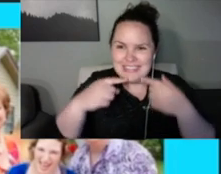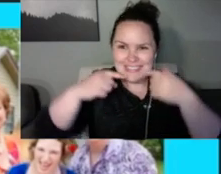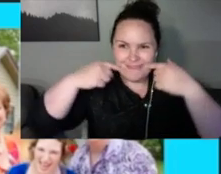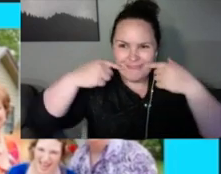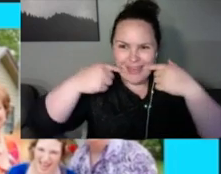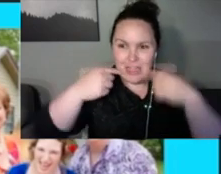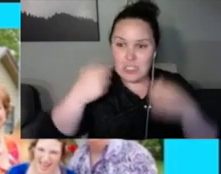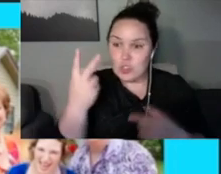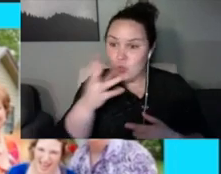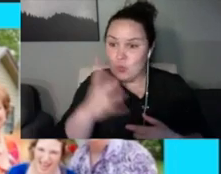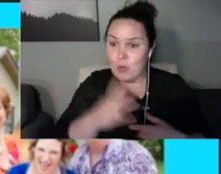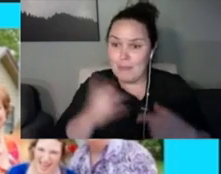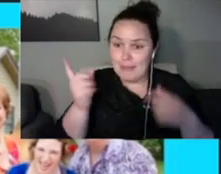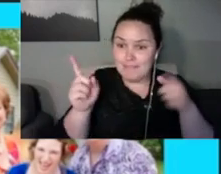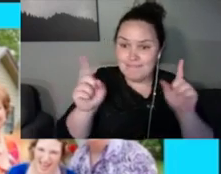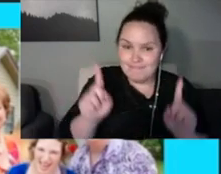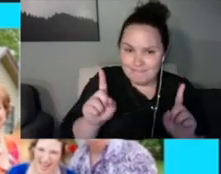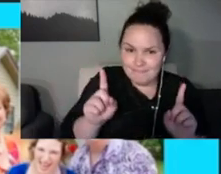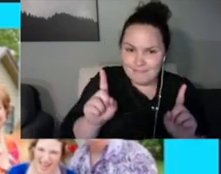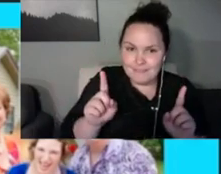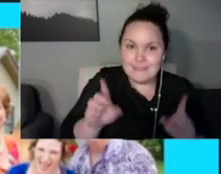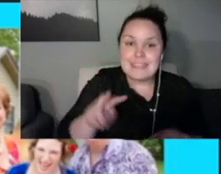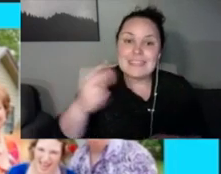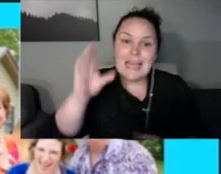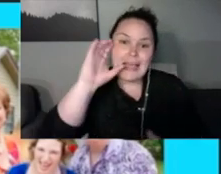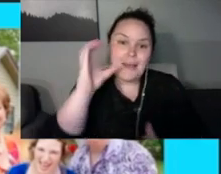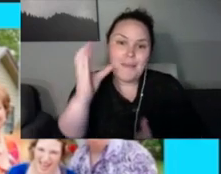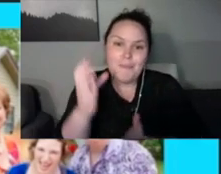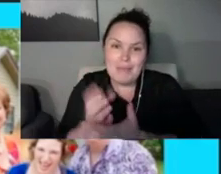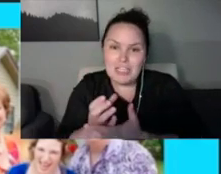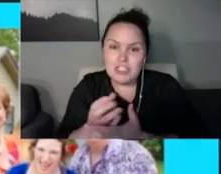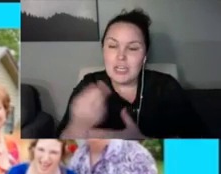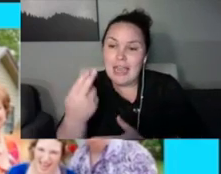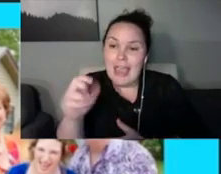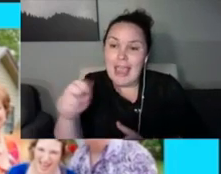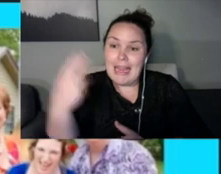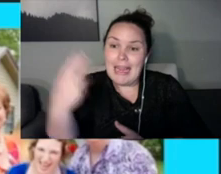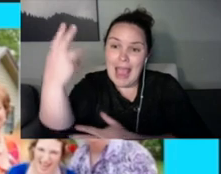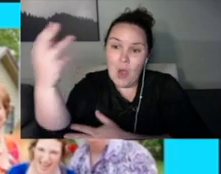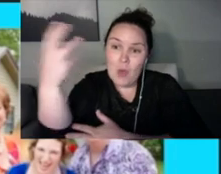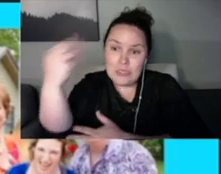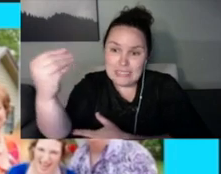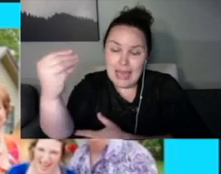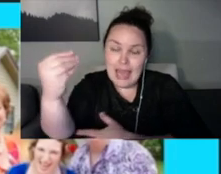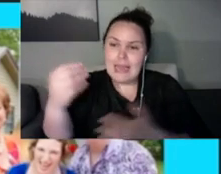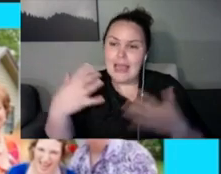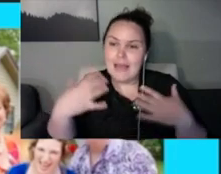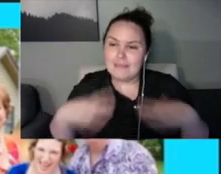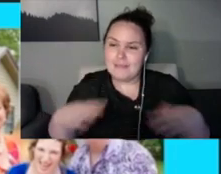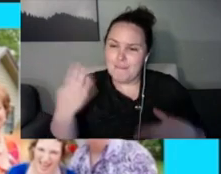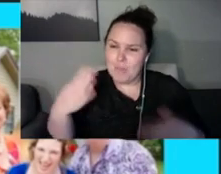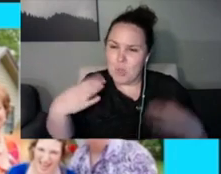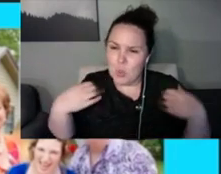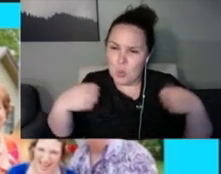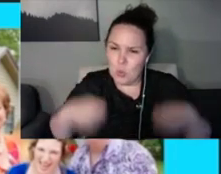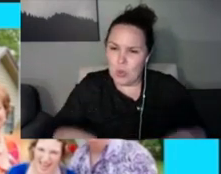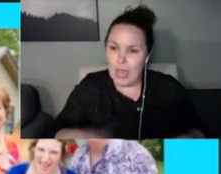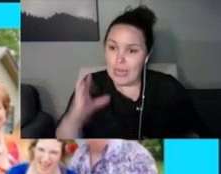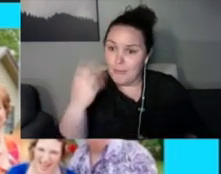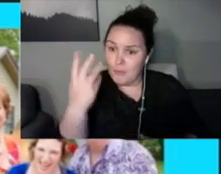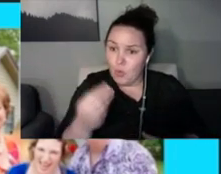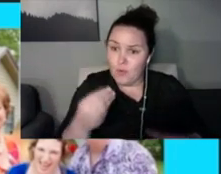So Teresa asked Tyler why do you love the Oliver so much?